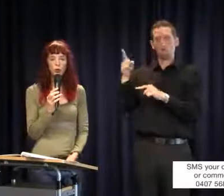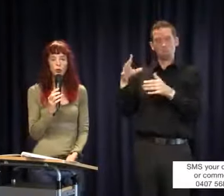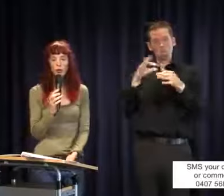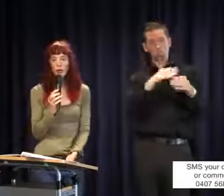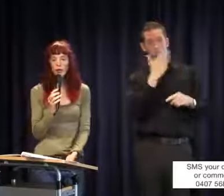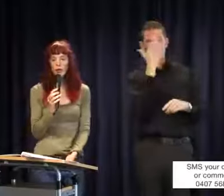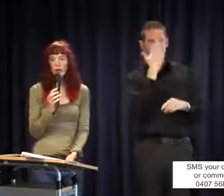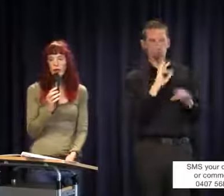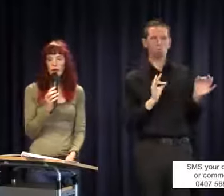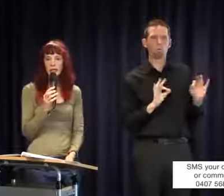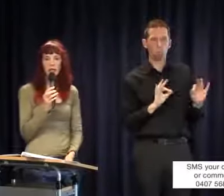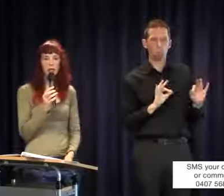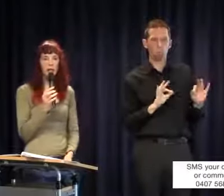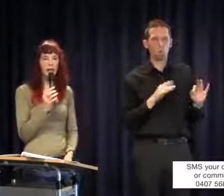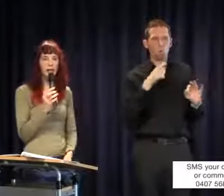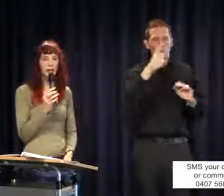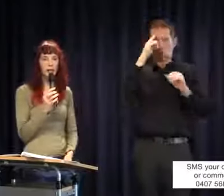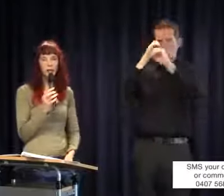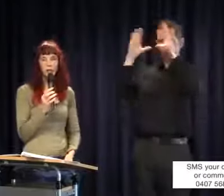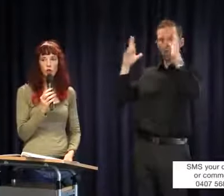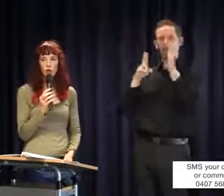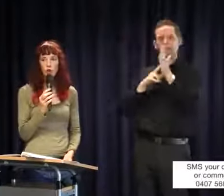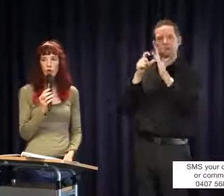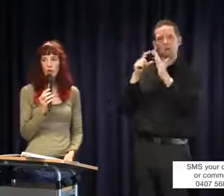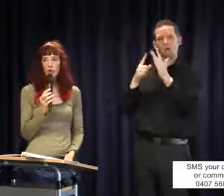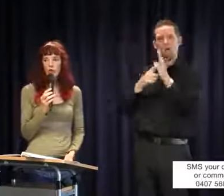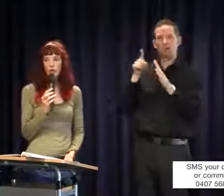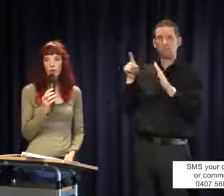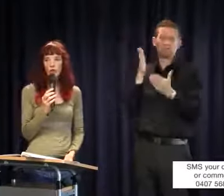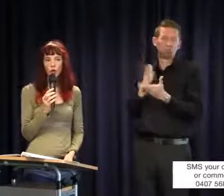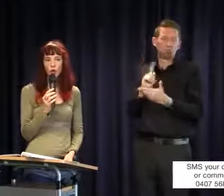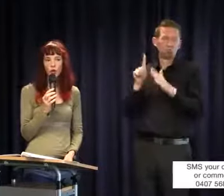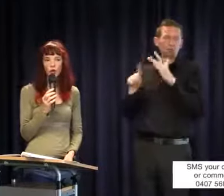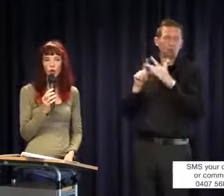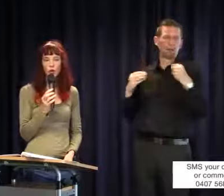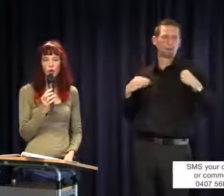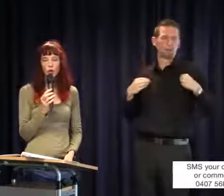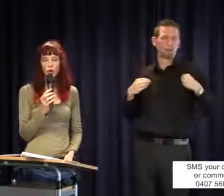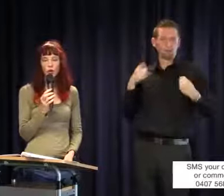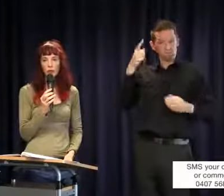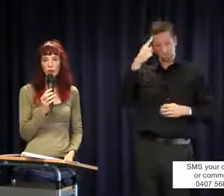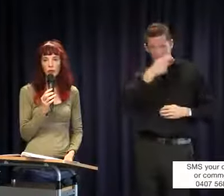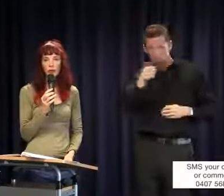When you think about it, the NDIA is an insurance company. It is not going to voluntarily give